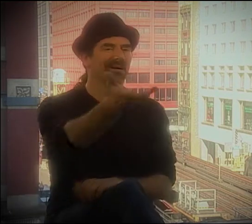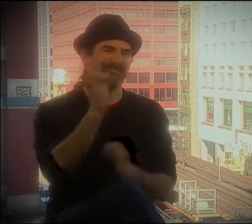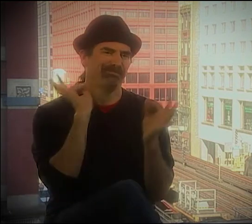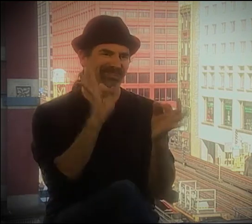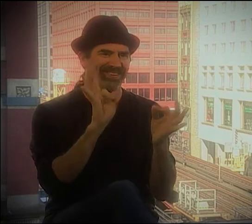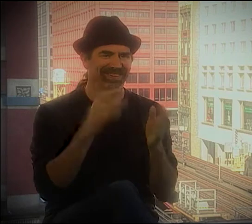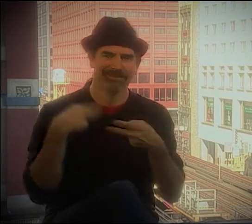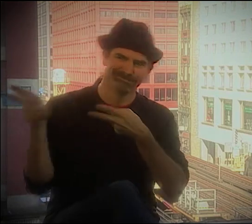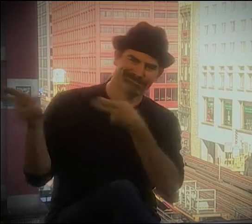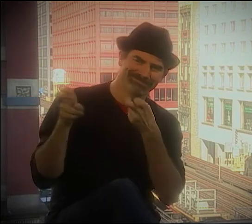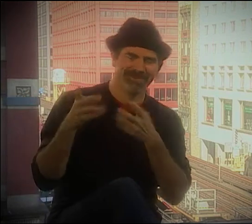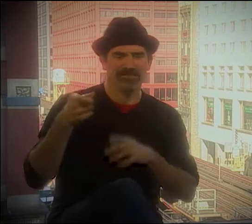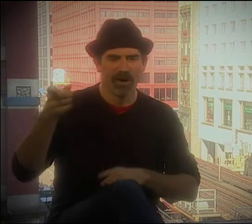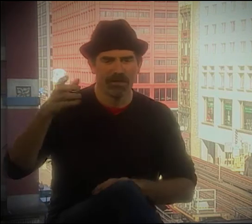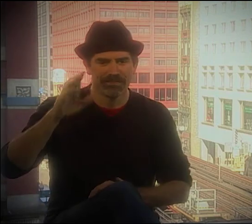PEOPLE SHOULD KNOW ABOUT THAT.